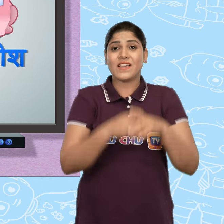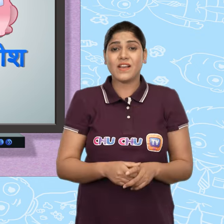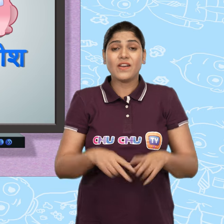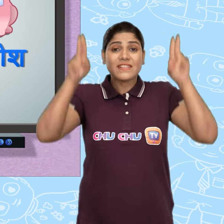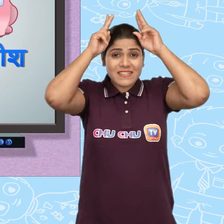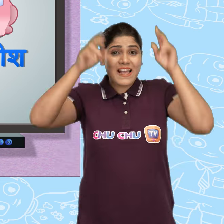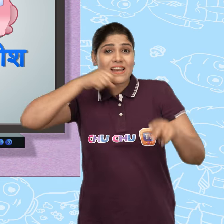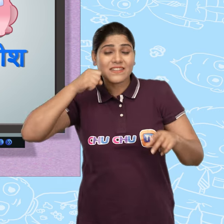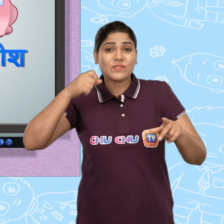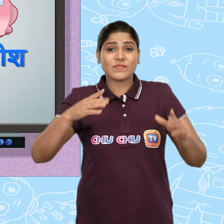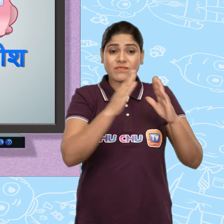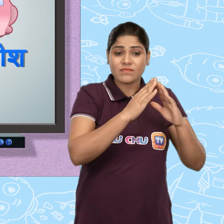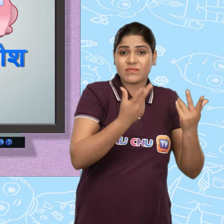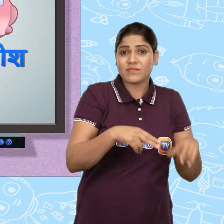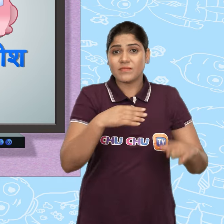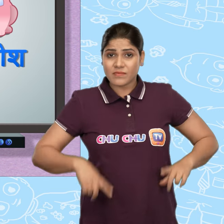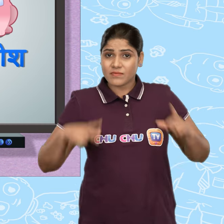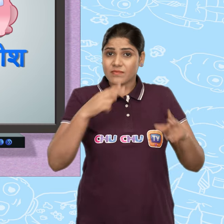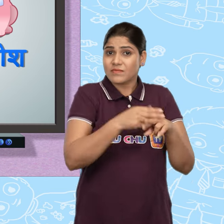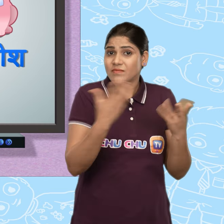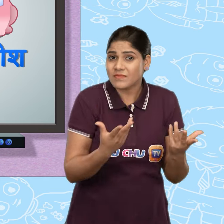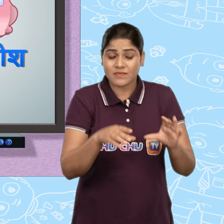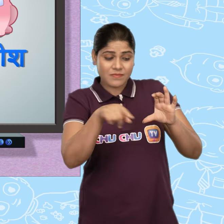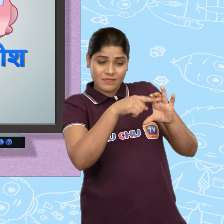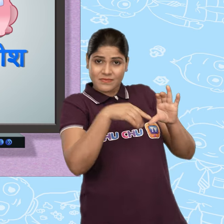And rabbits live in homes called 'burrows'.